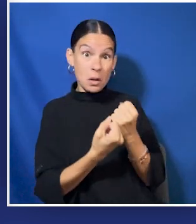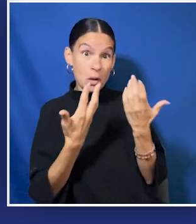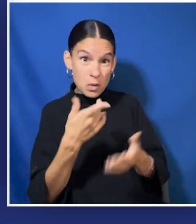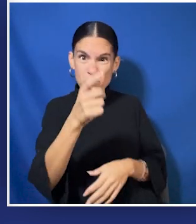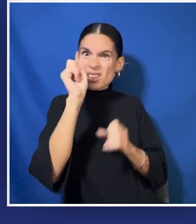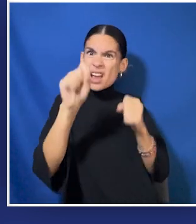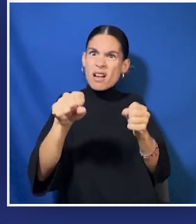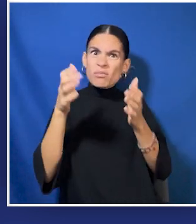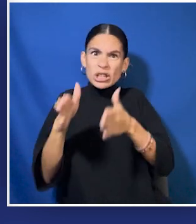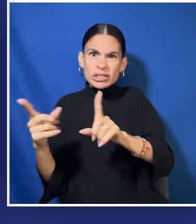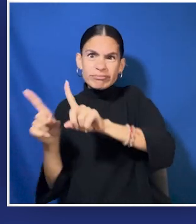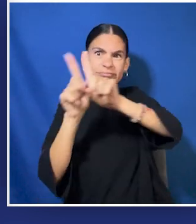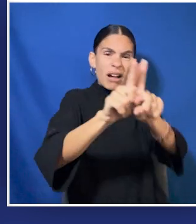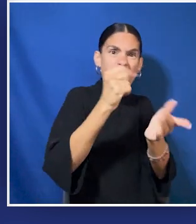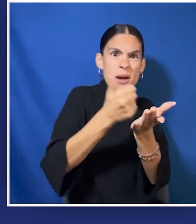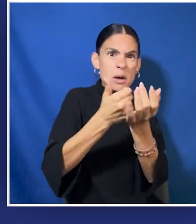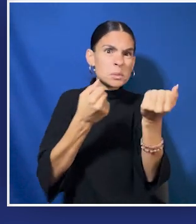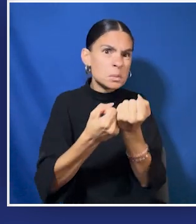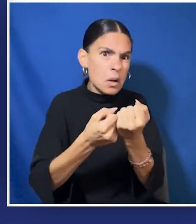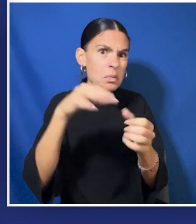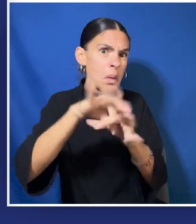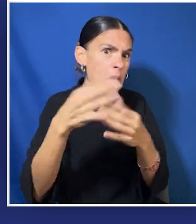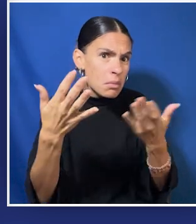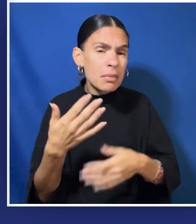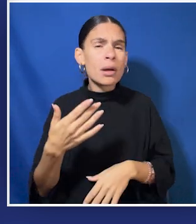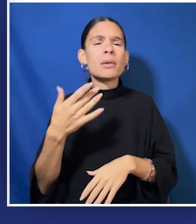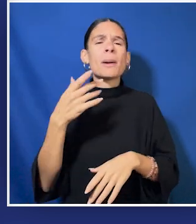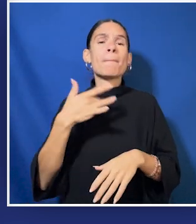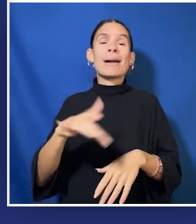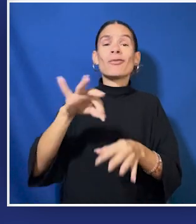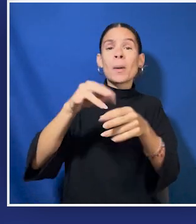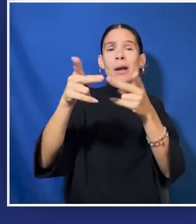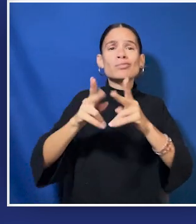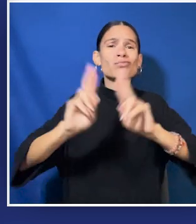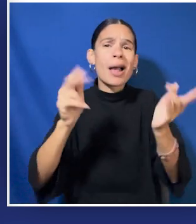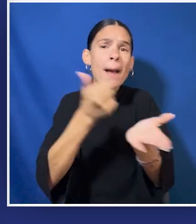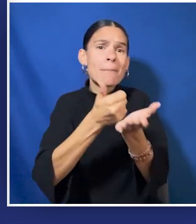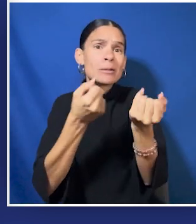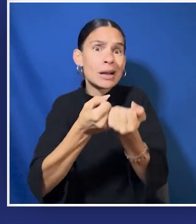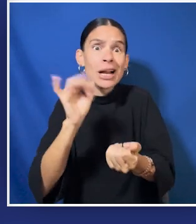You can bring someone to assist you in the voting process. There usually are people at the polling place that can help you